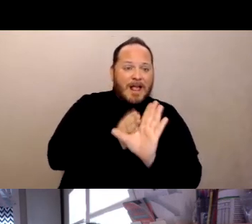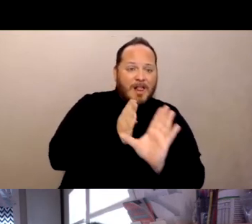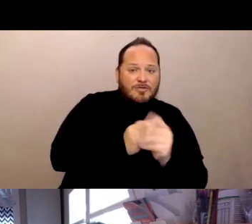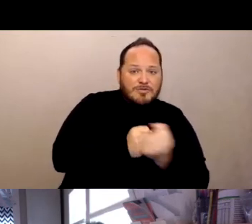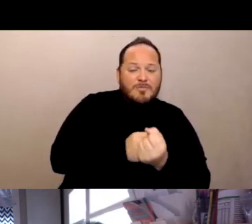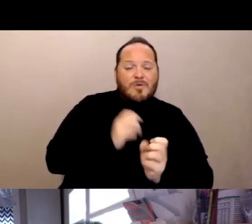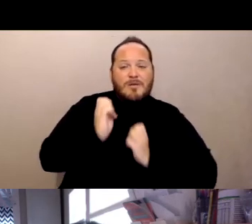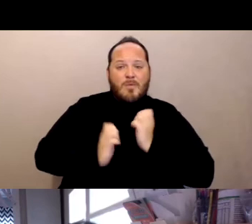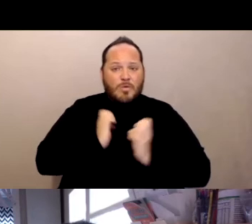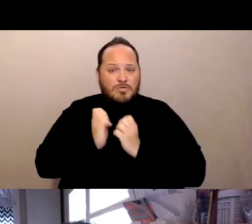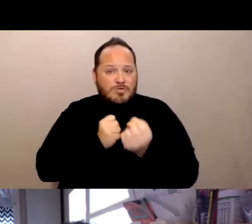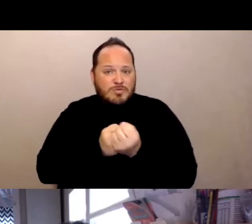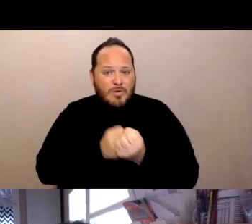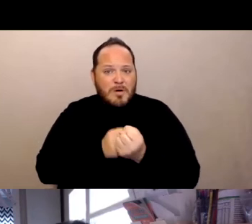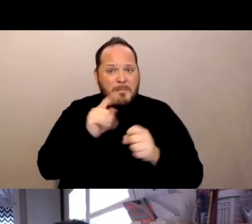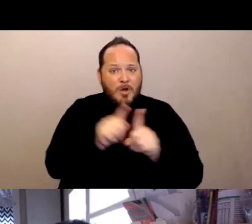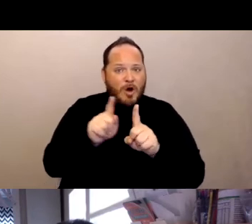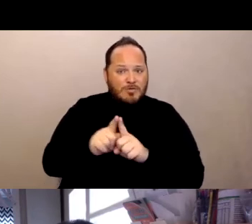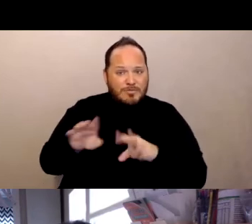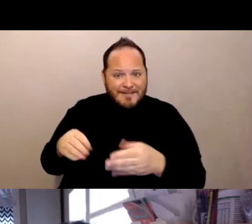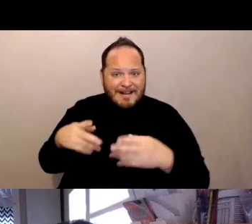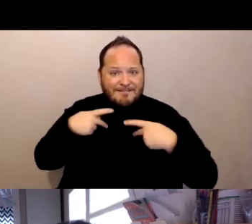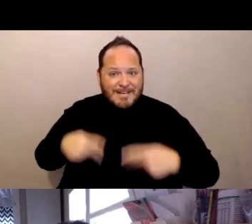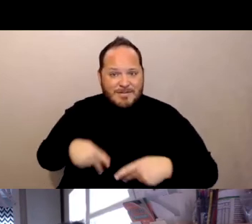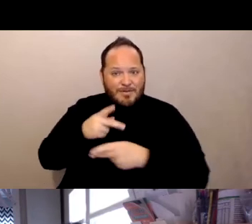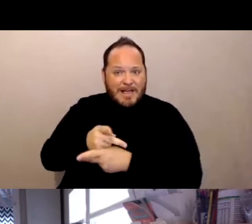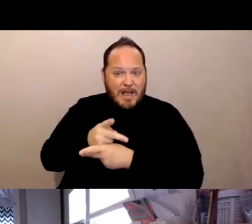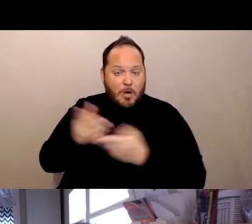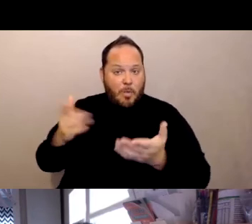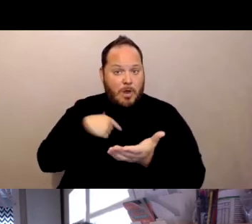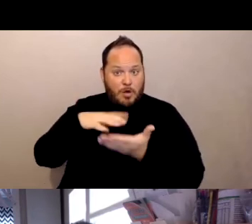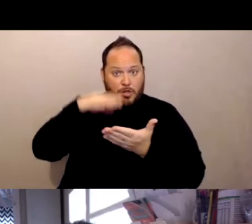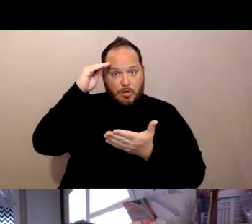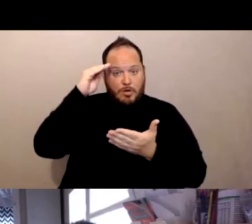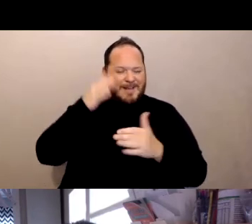but actual providing physical care. What we learned, what I learned after doing this for so many years is